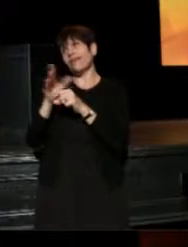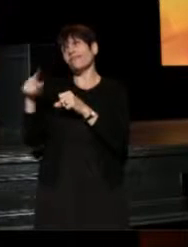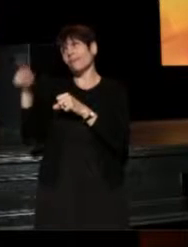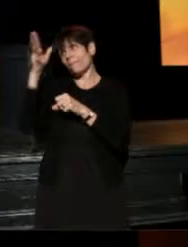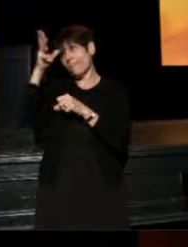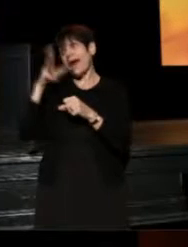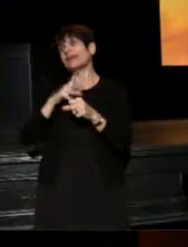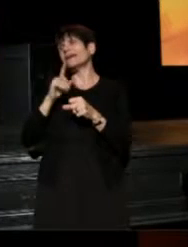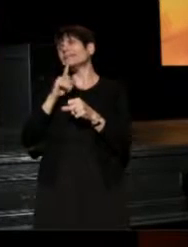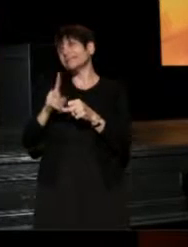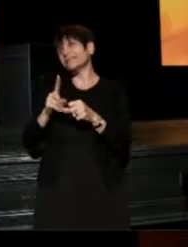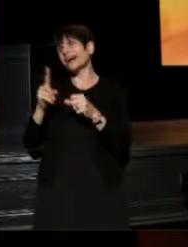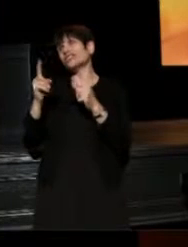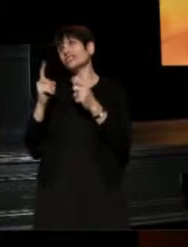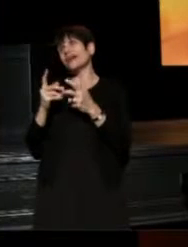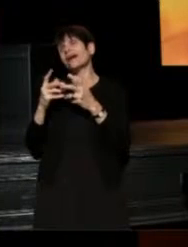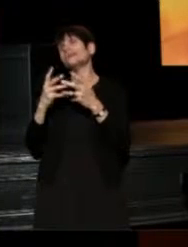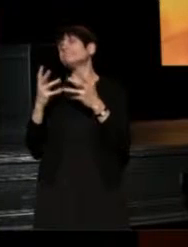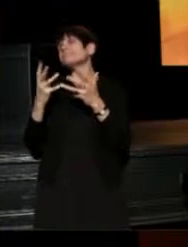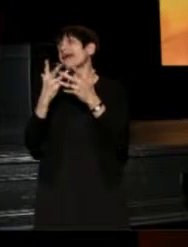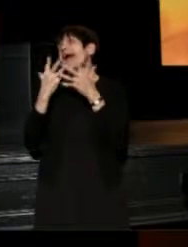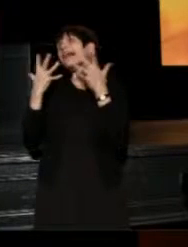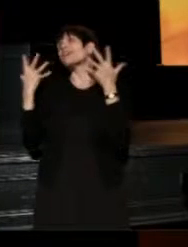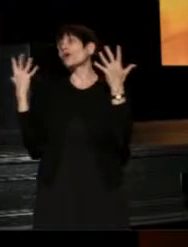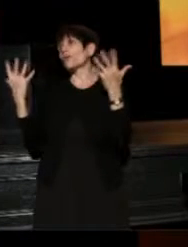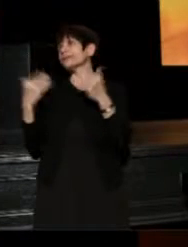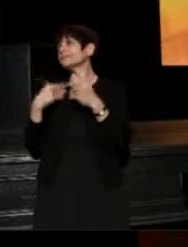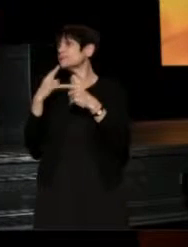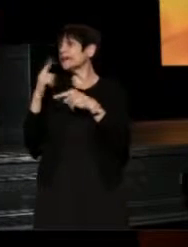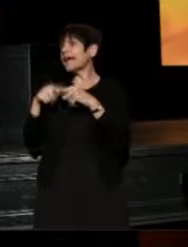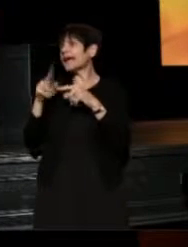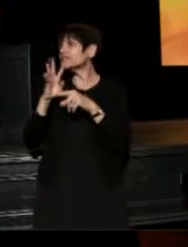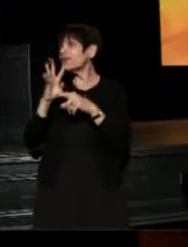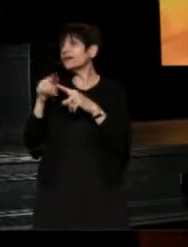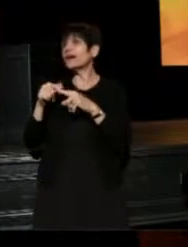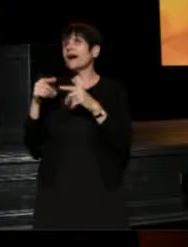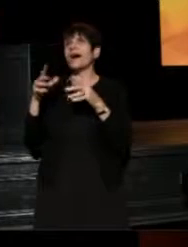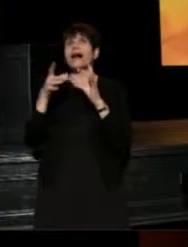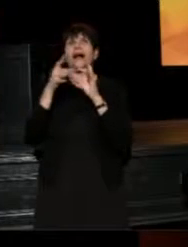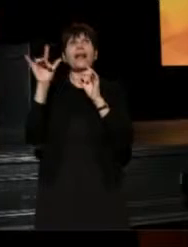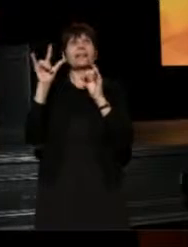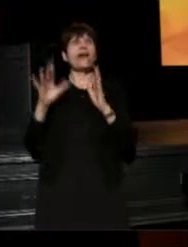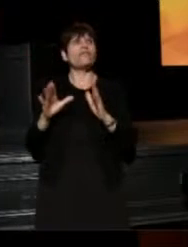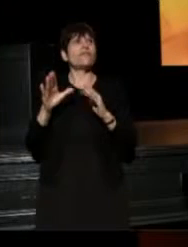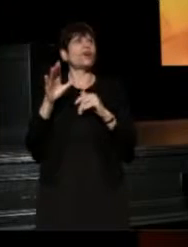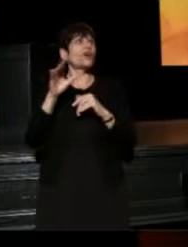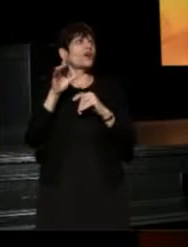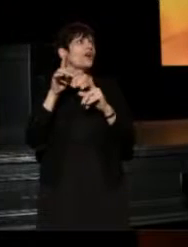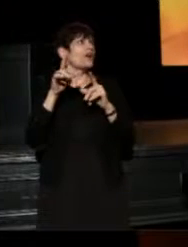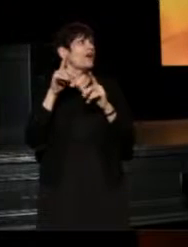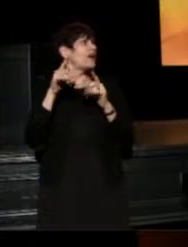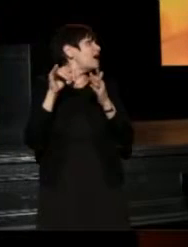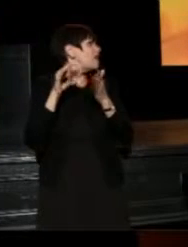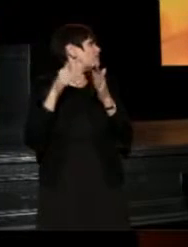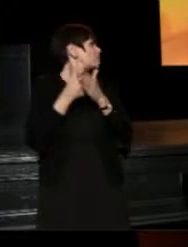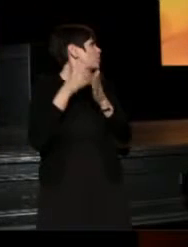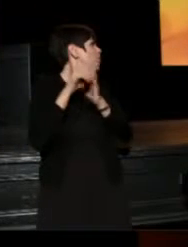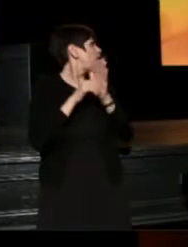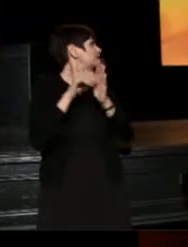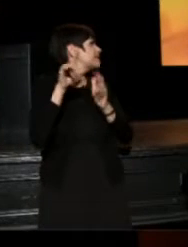So, we are going to turn to music from a fellow lover of New Orleans, Lisa [unclear] (Lisa) Oh, stop it.